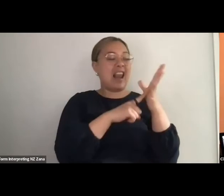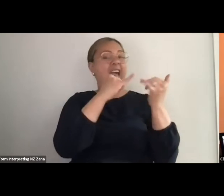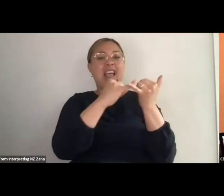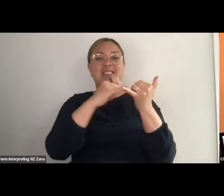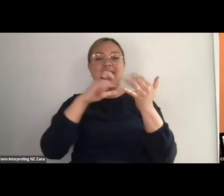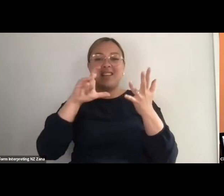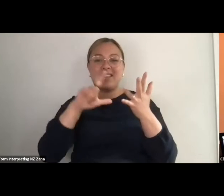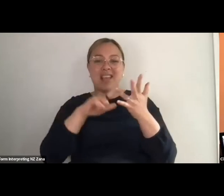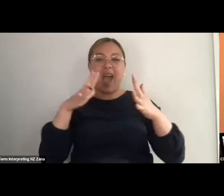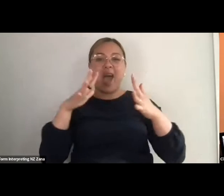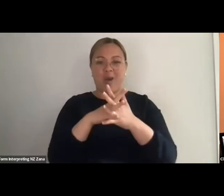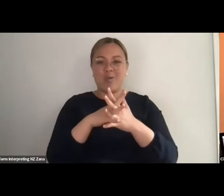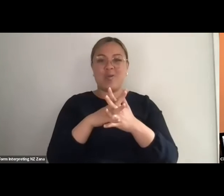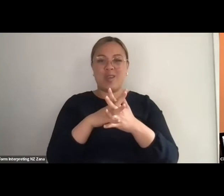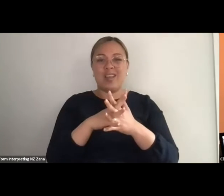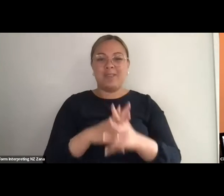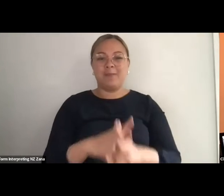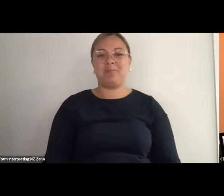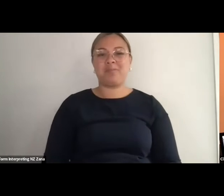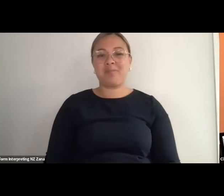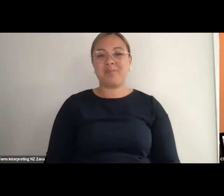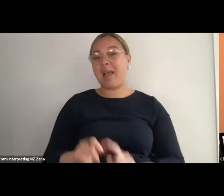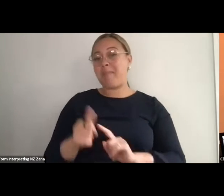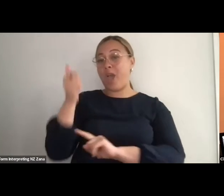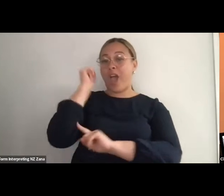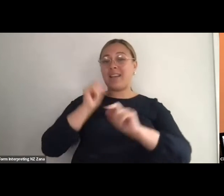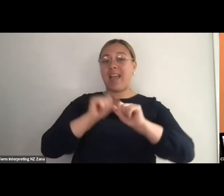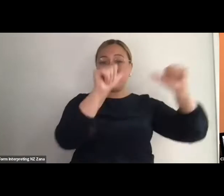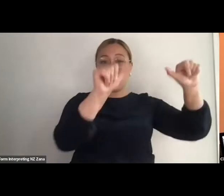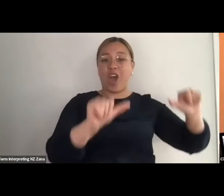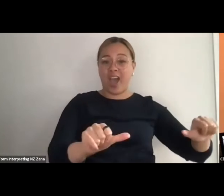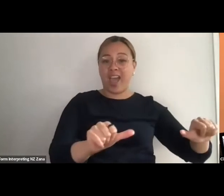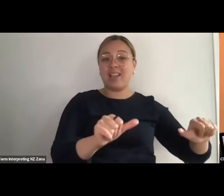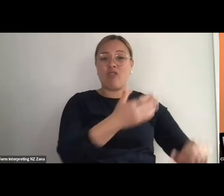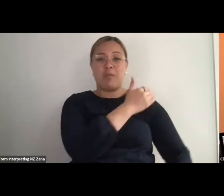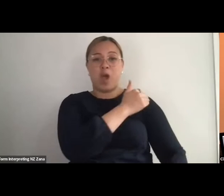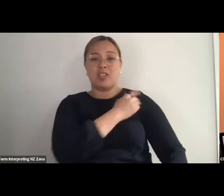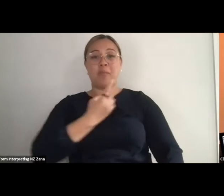behind me and with a little sign behind me, a reminder to myself, that says ‘relentless’,